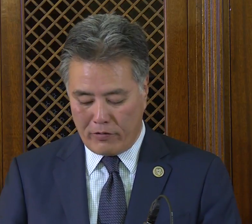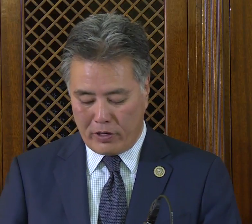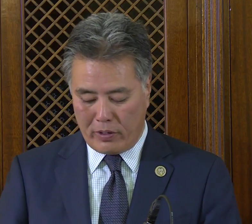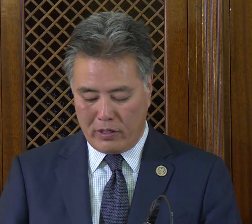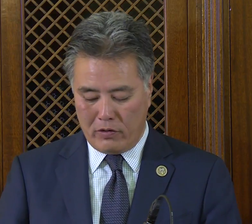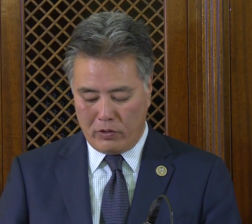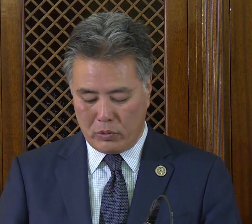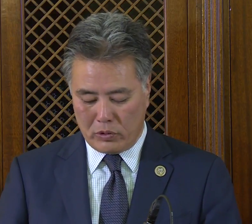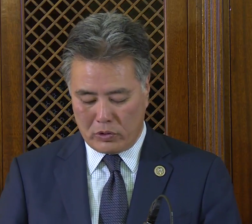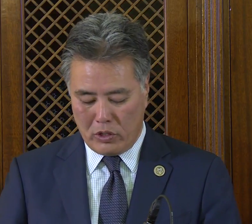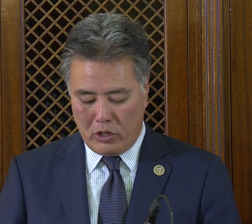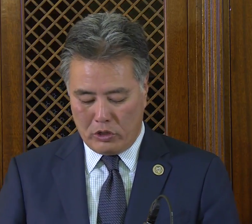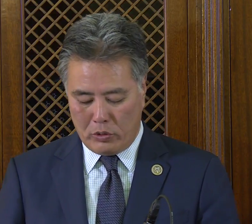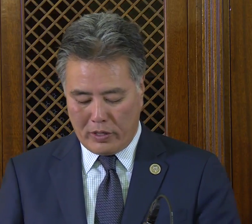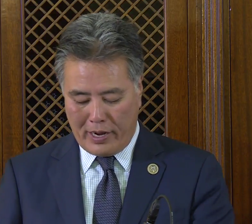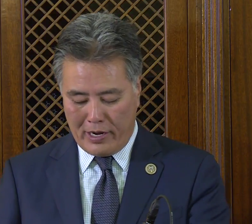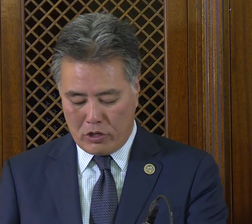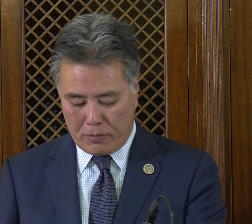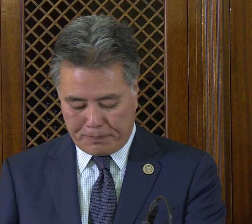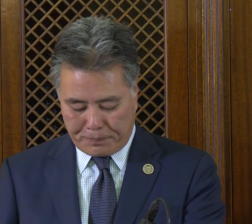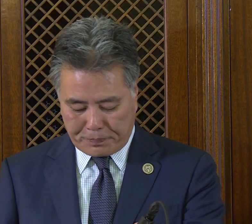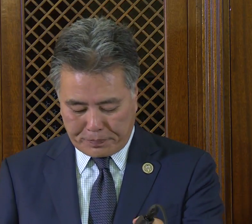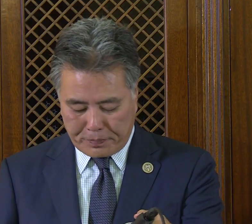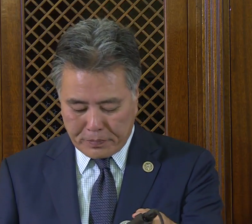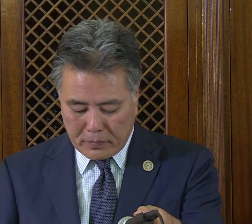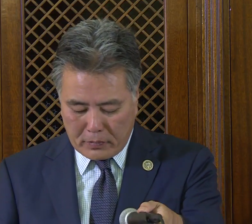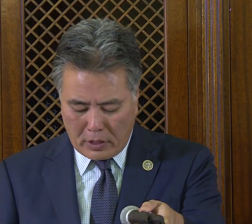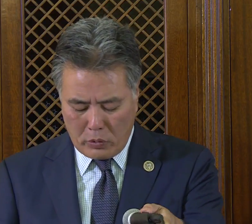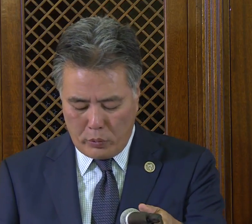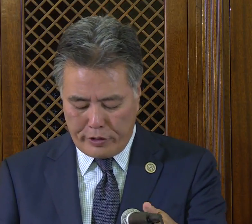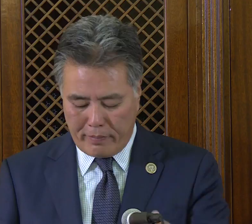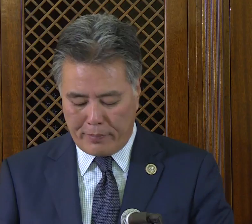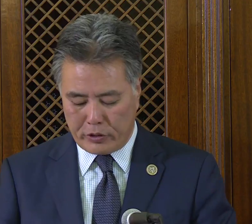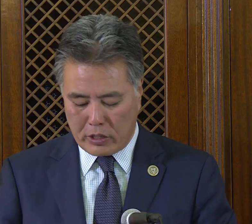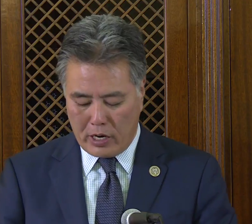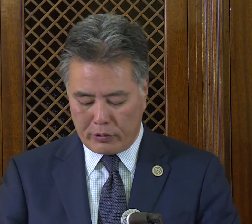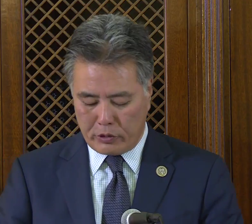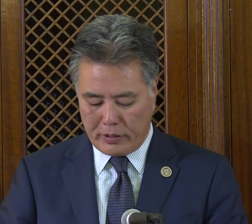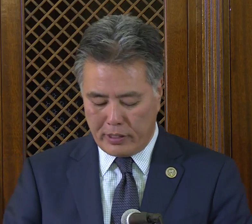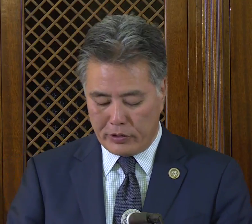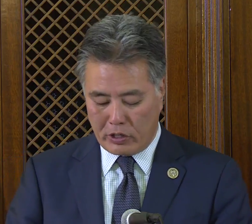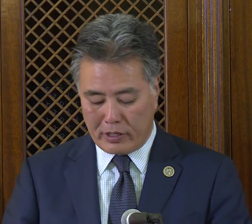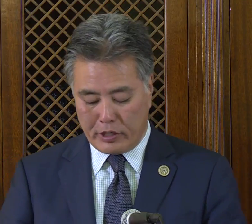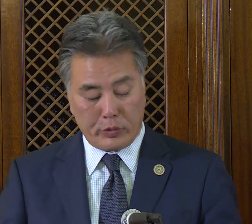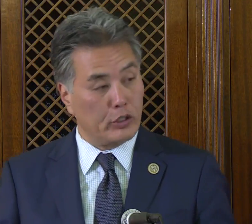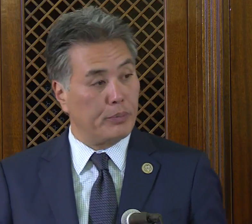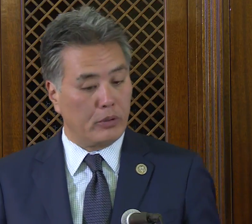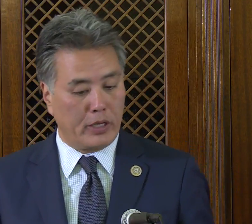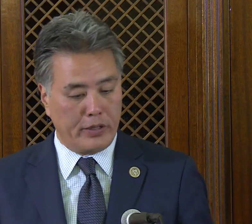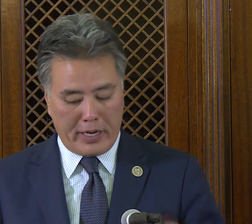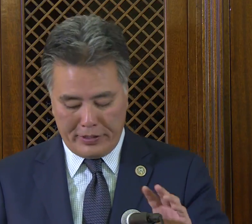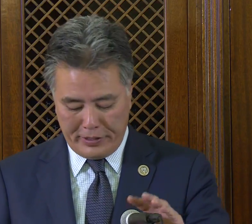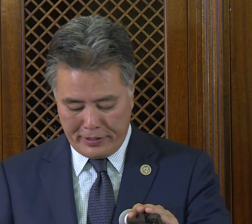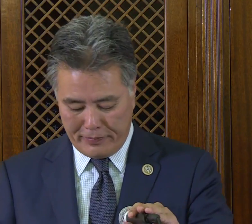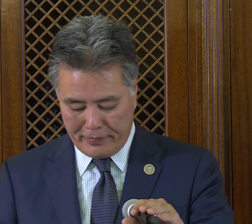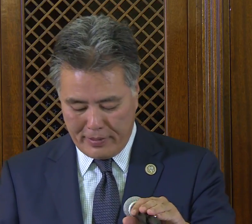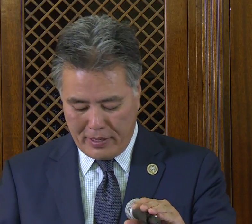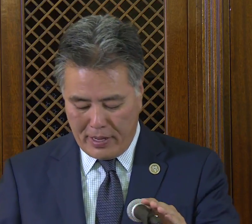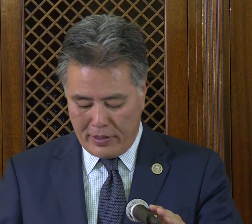of hearing individuals to engage with their members of Congress because our country is built on the idea